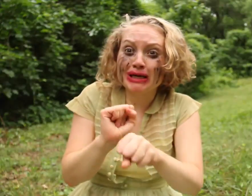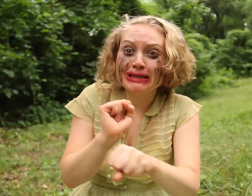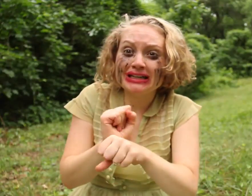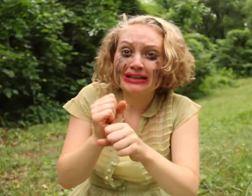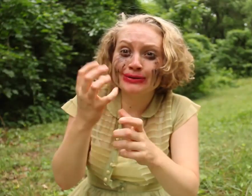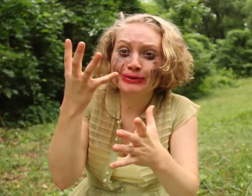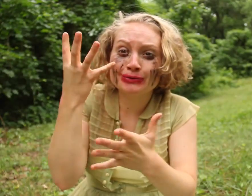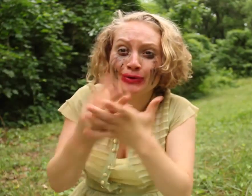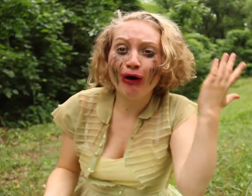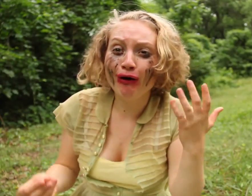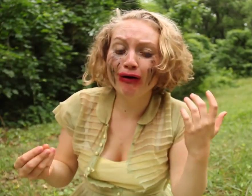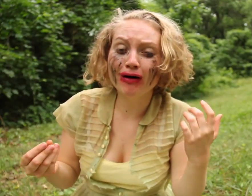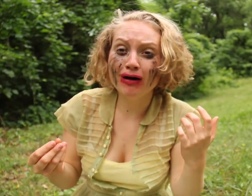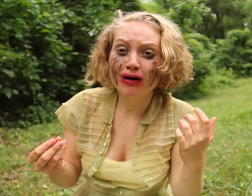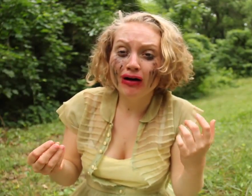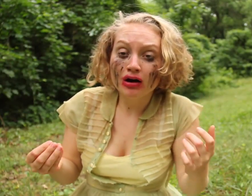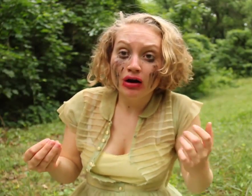He is gone.